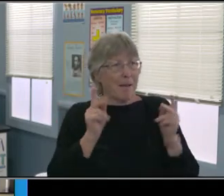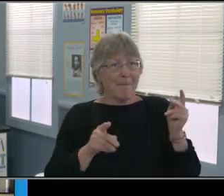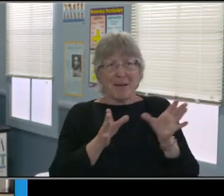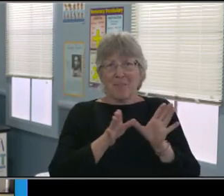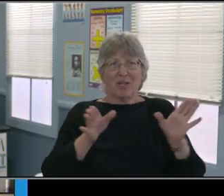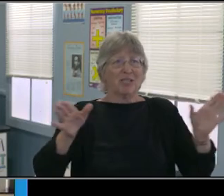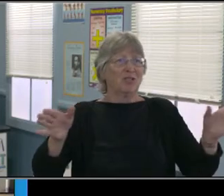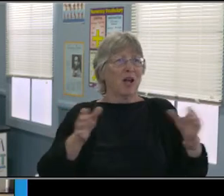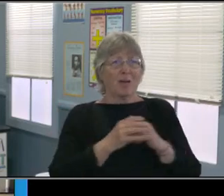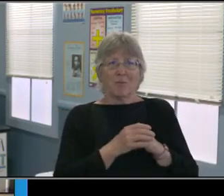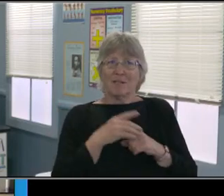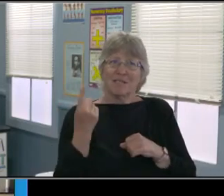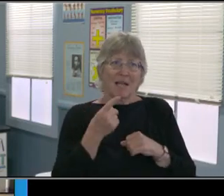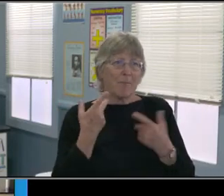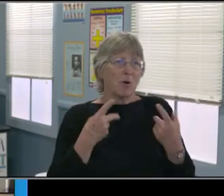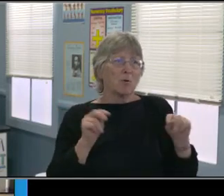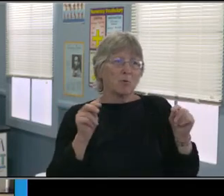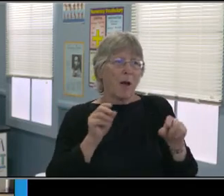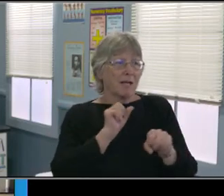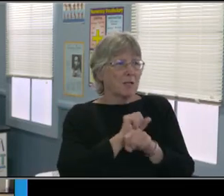Okay. Can you guys see that?